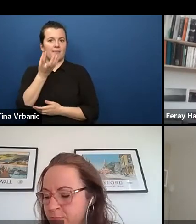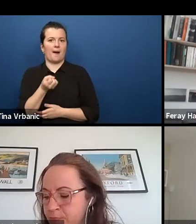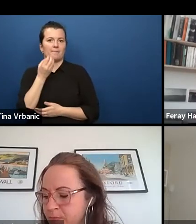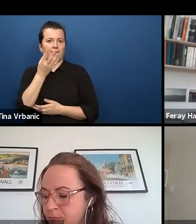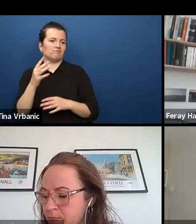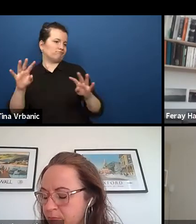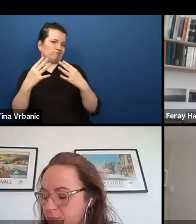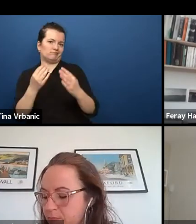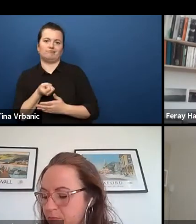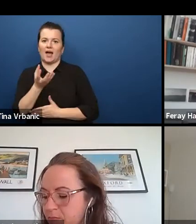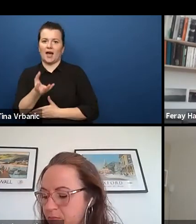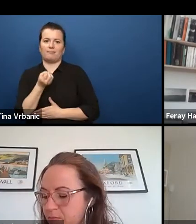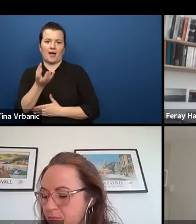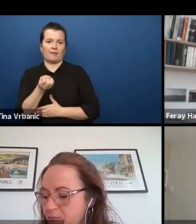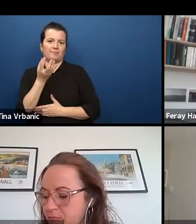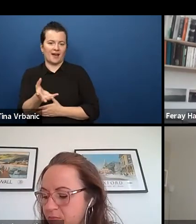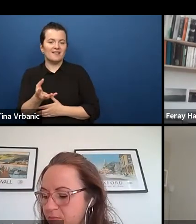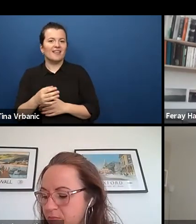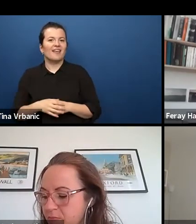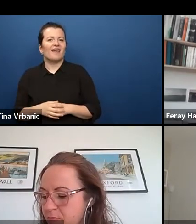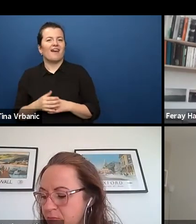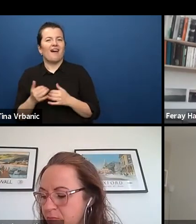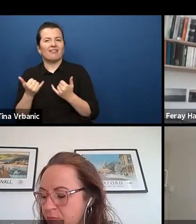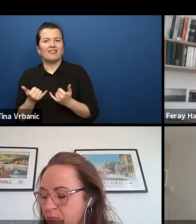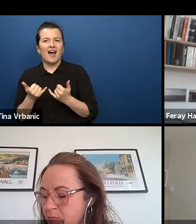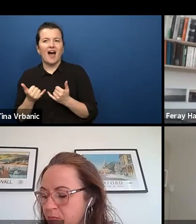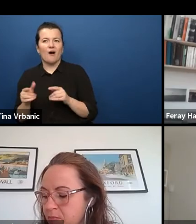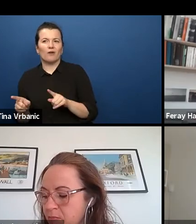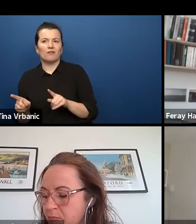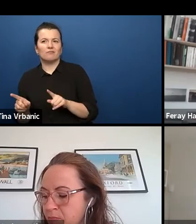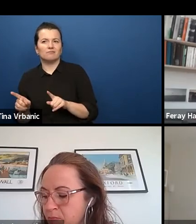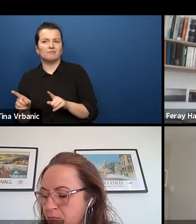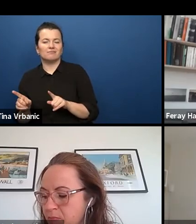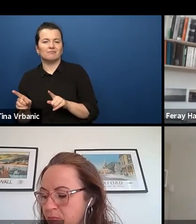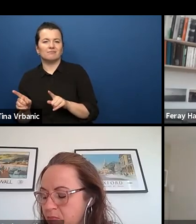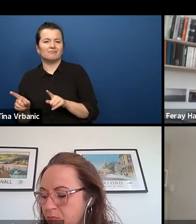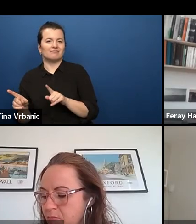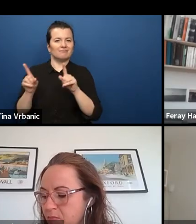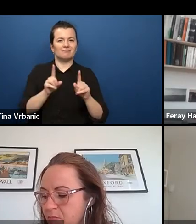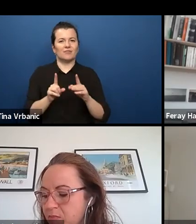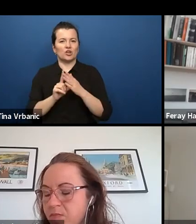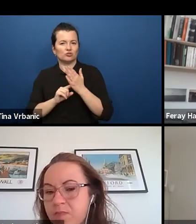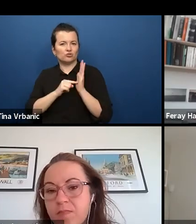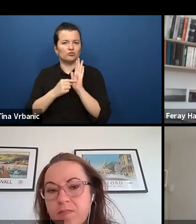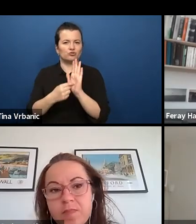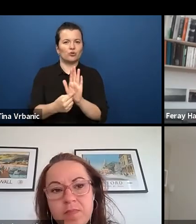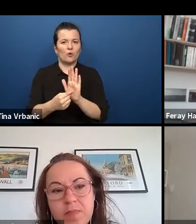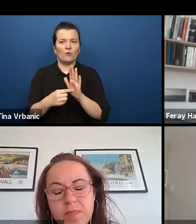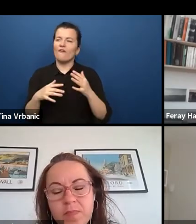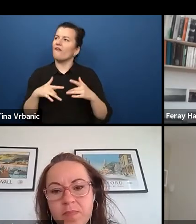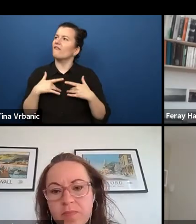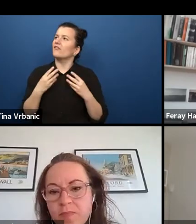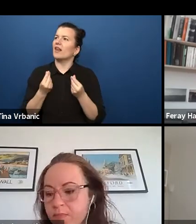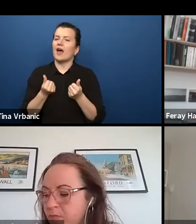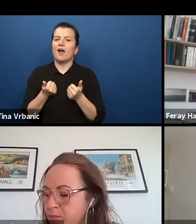to get the therapeutical view because I can get the things I want to say